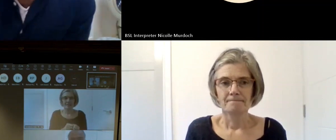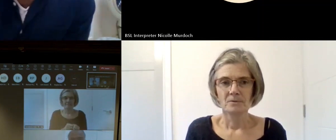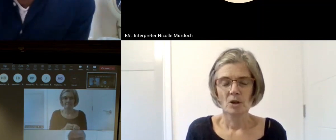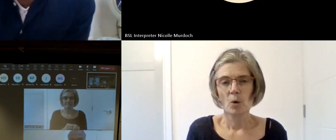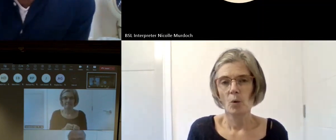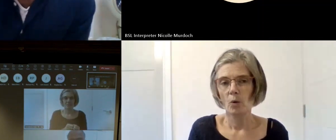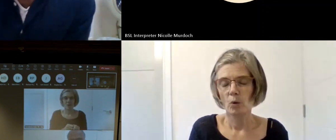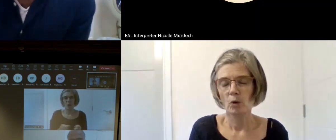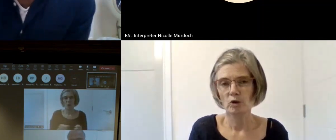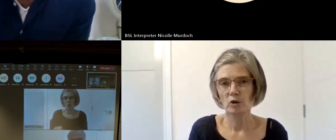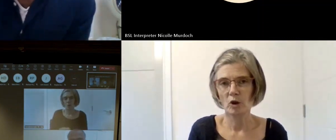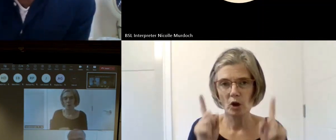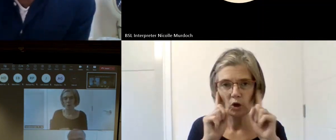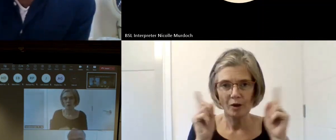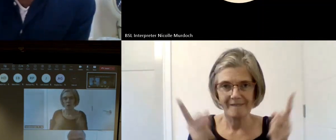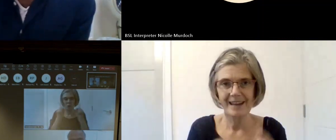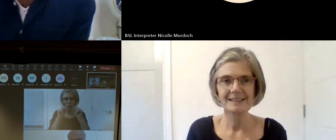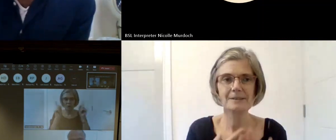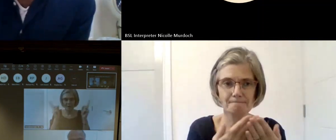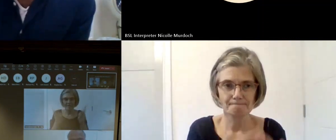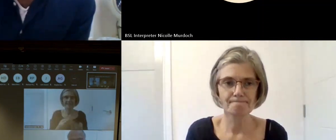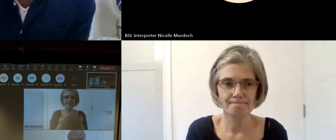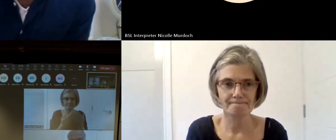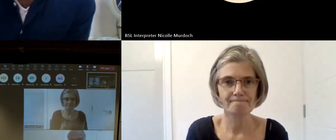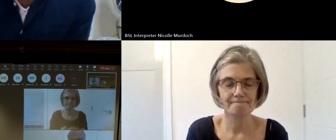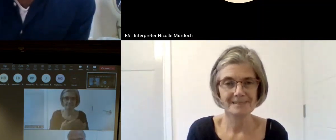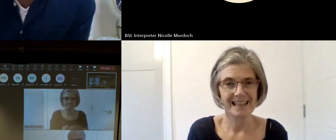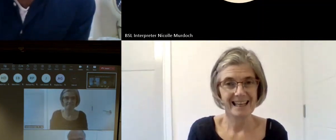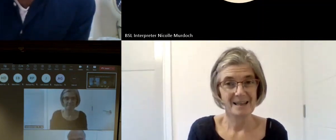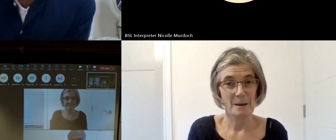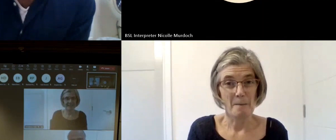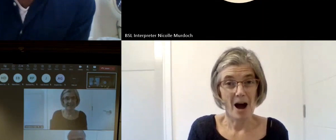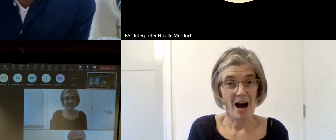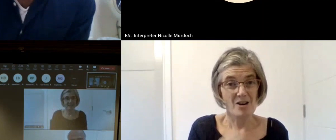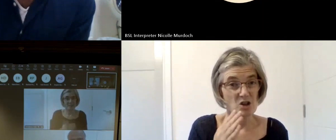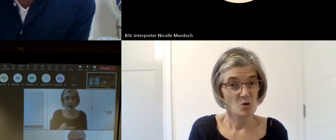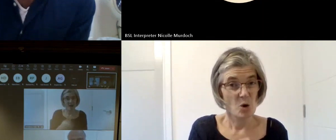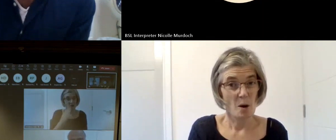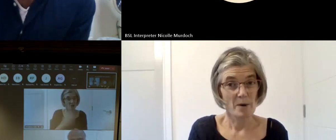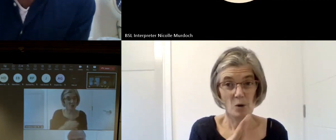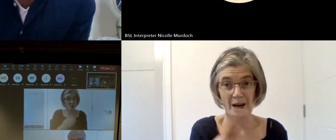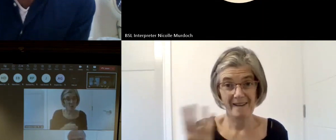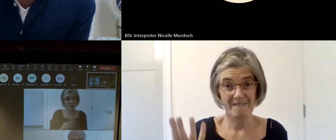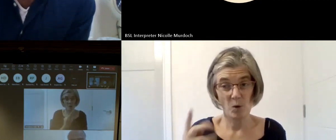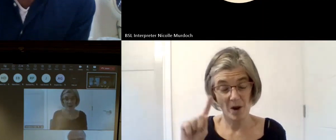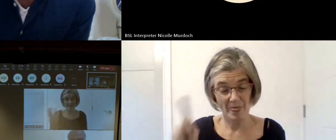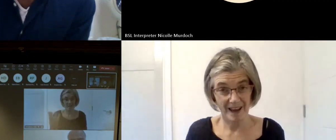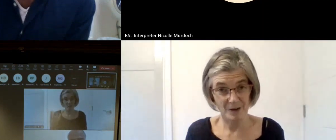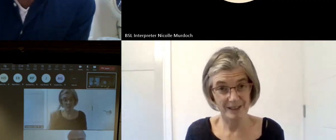lot of effort to go through for a 24K job like in London one who would want to do that and so